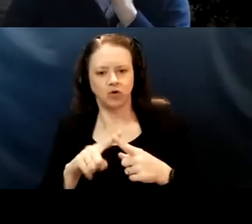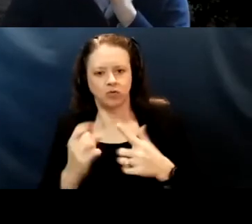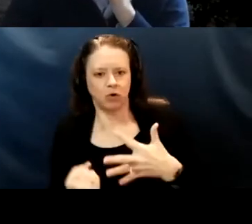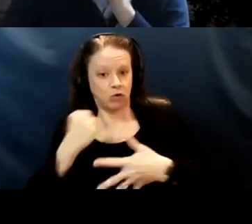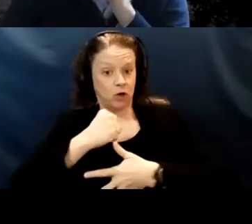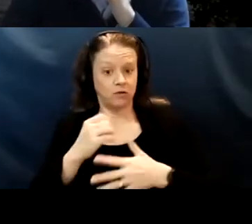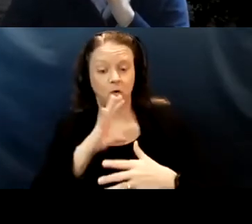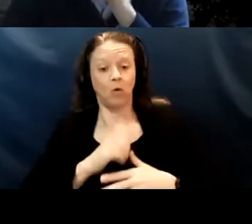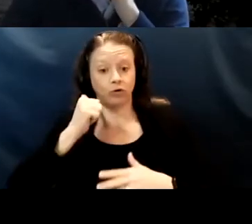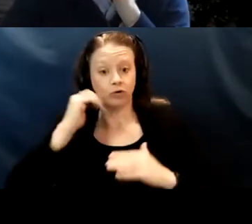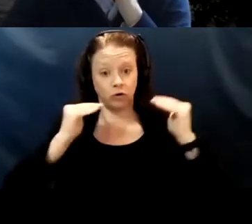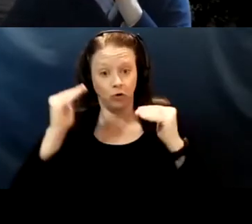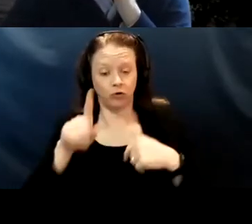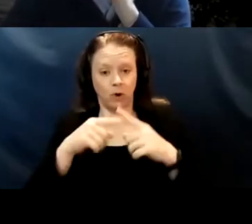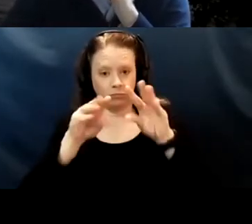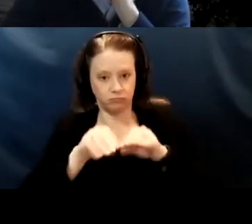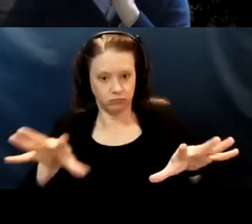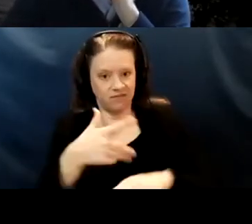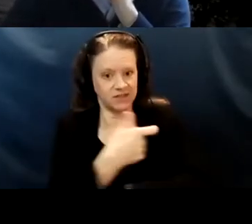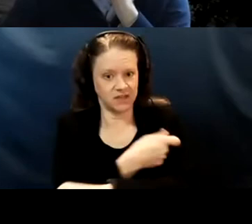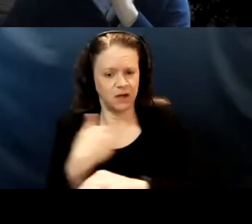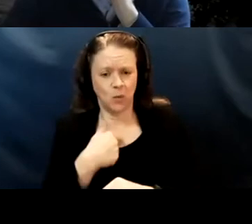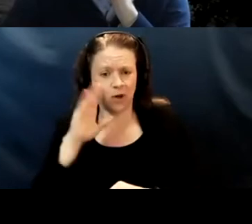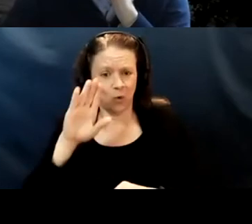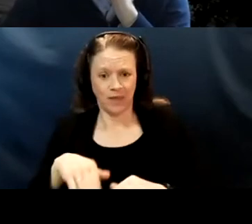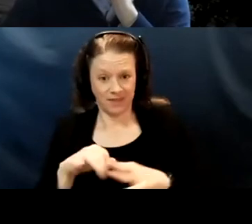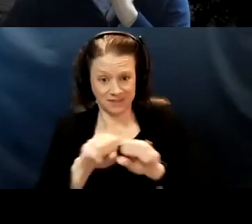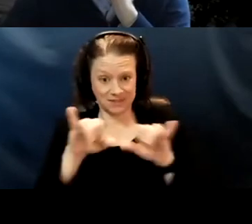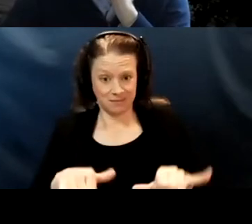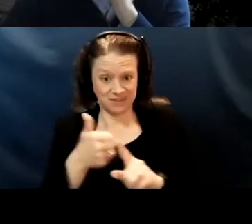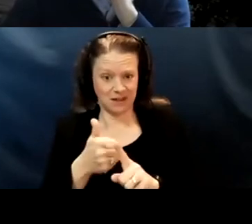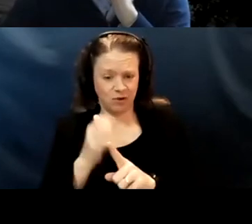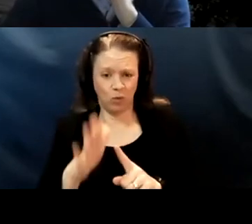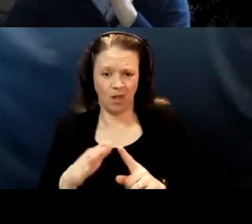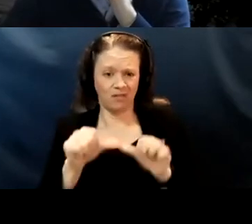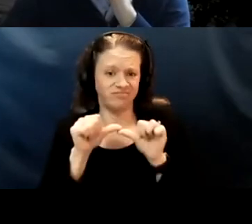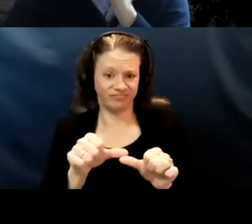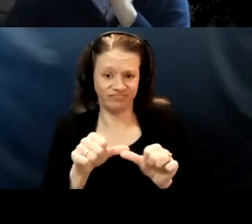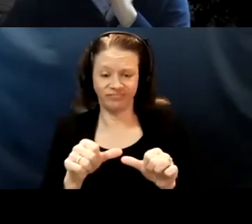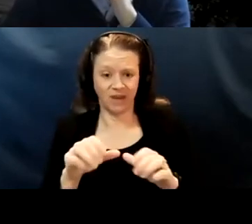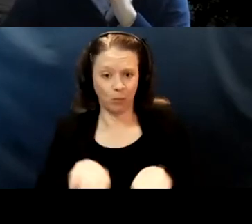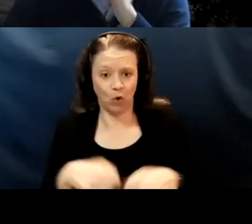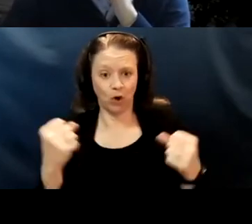We knew that the system would still remain broken. And that even if you prioritize older adults in the front end,